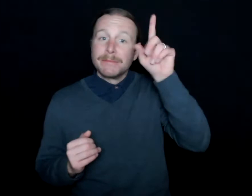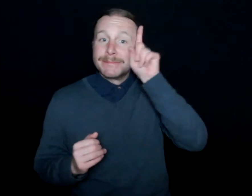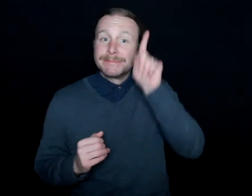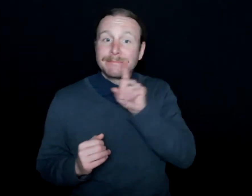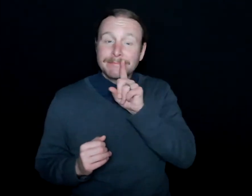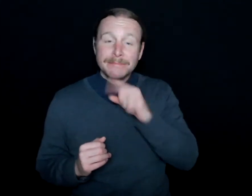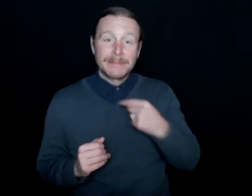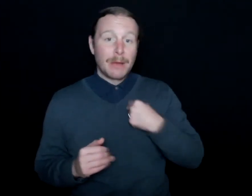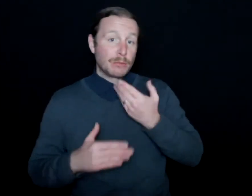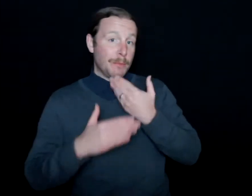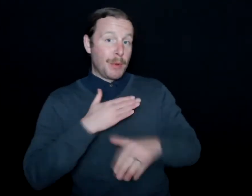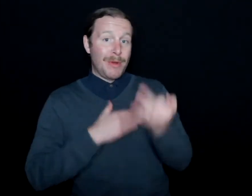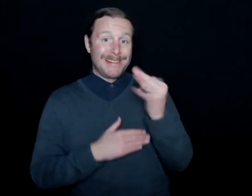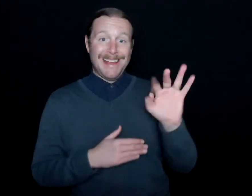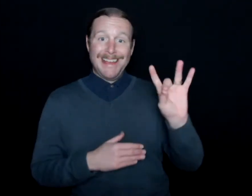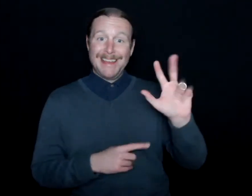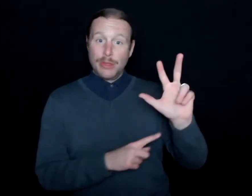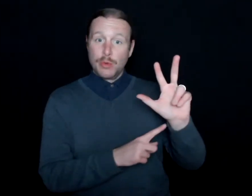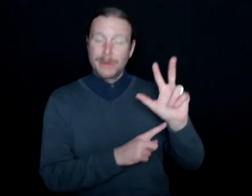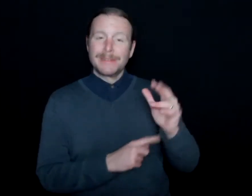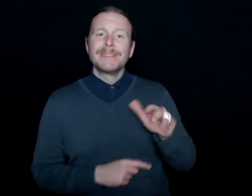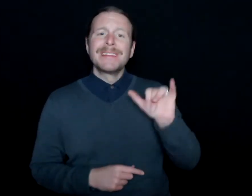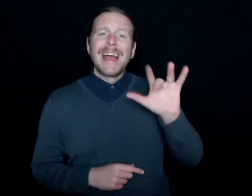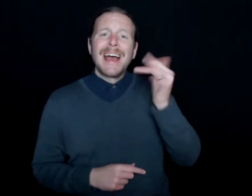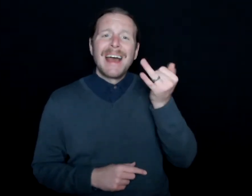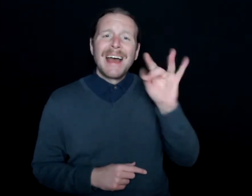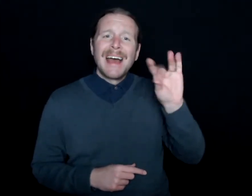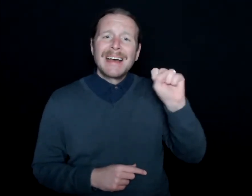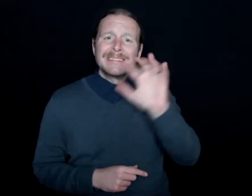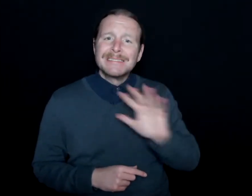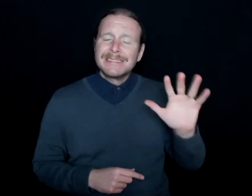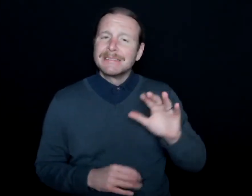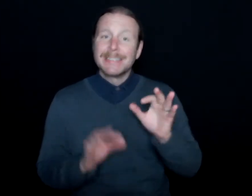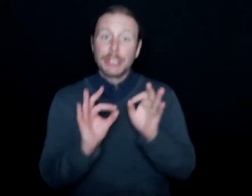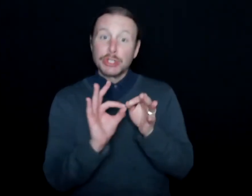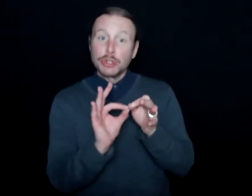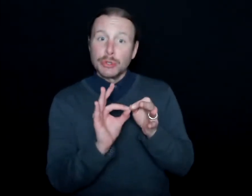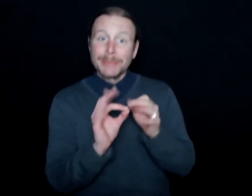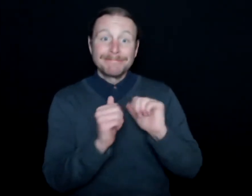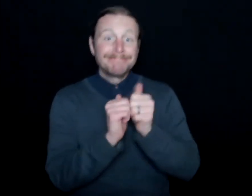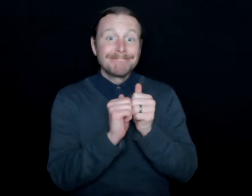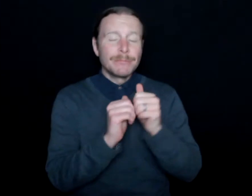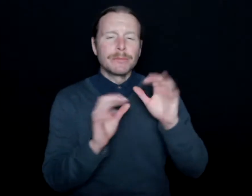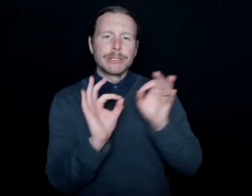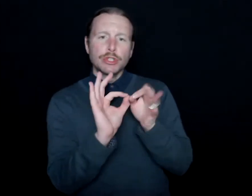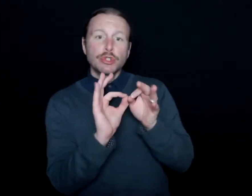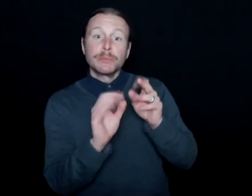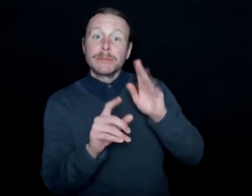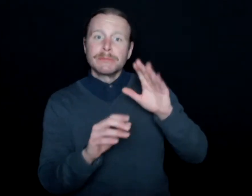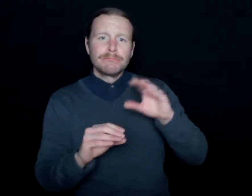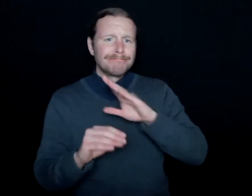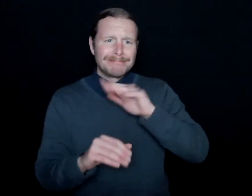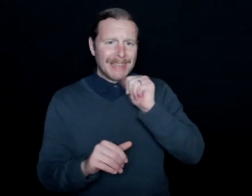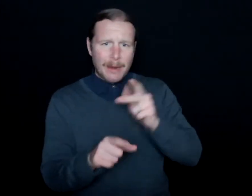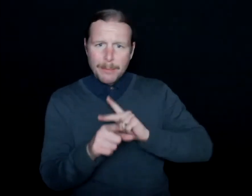So in the '80s, sign language interpreting wasn't a profession. Family members were interpreters. They didn't even call them interpreters.